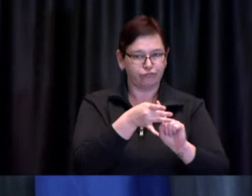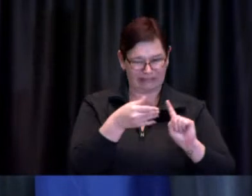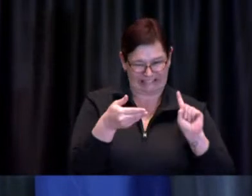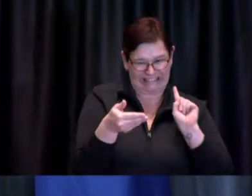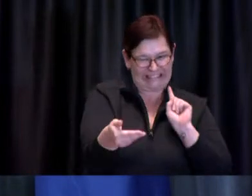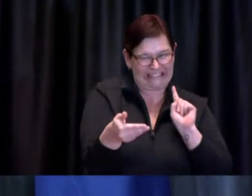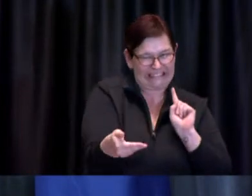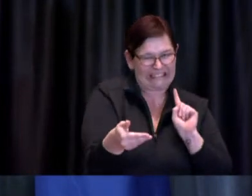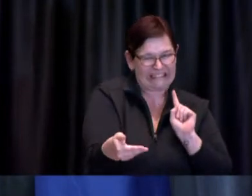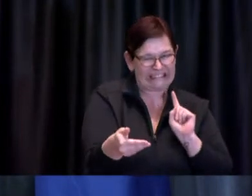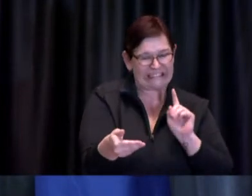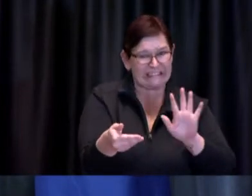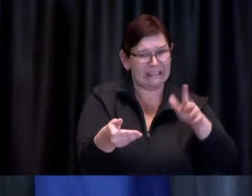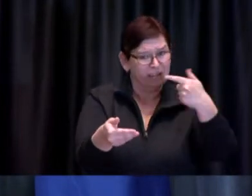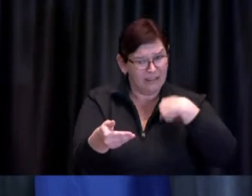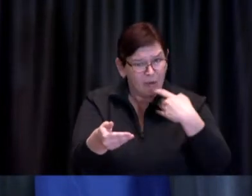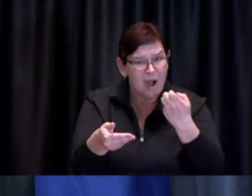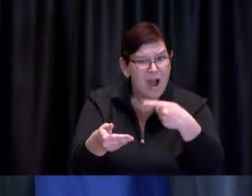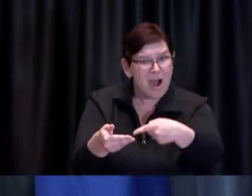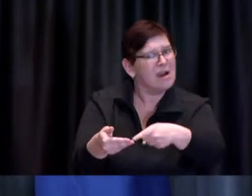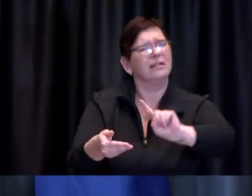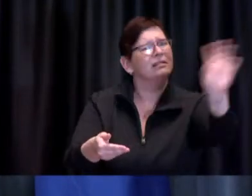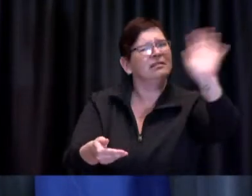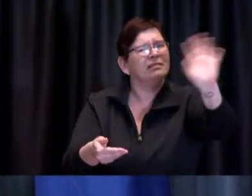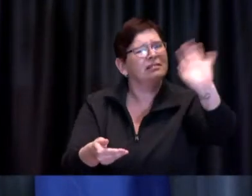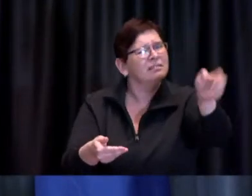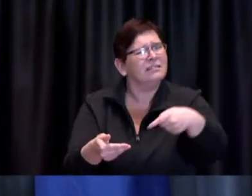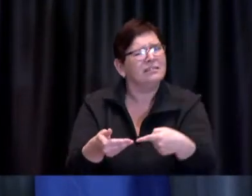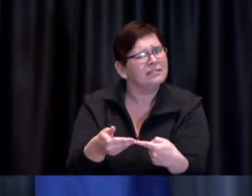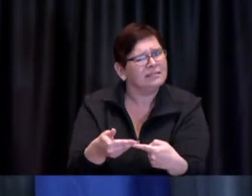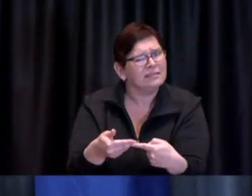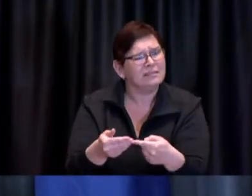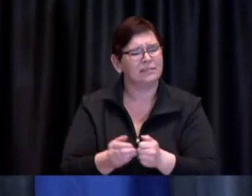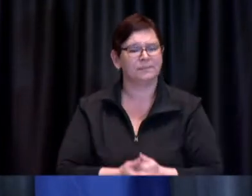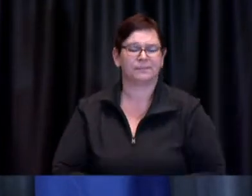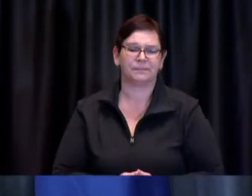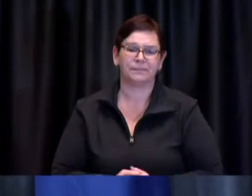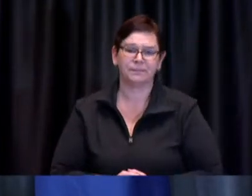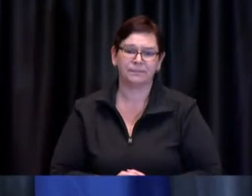so you know in in keeping with what we have done throughout the entire pandemic